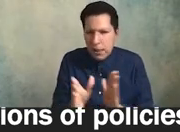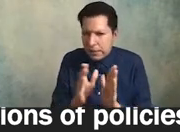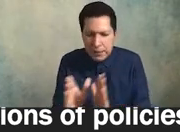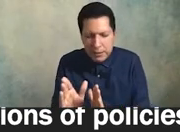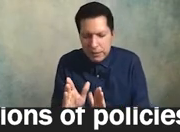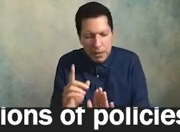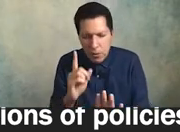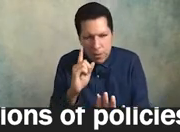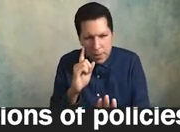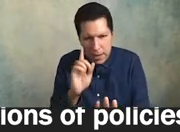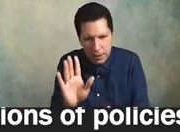think about that lastly